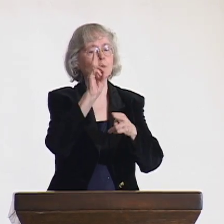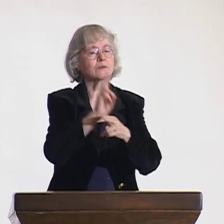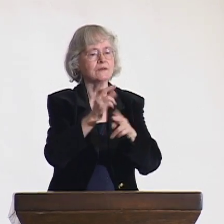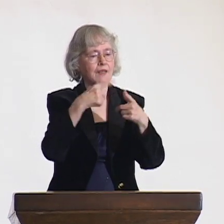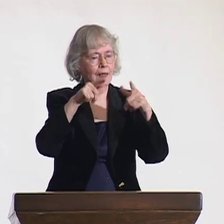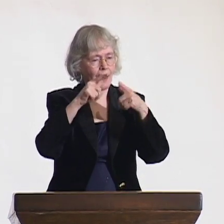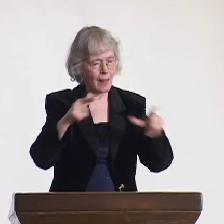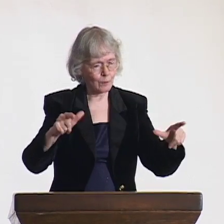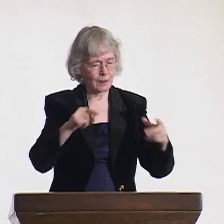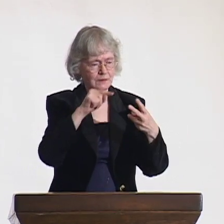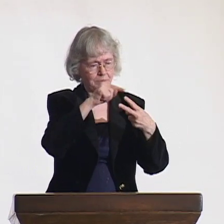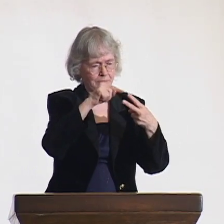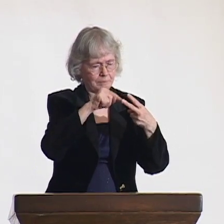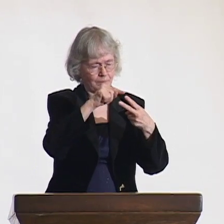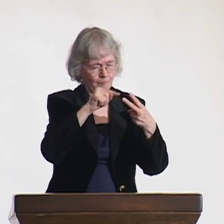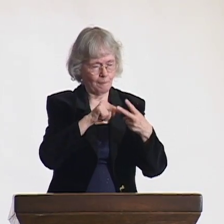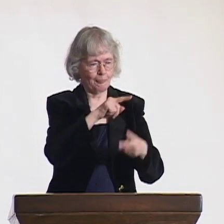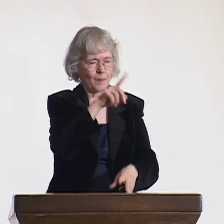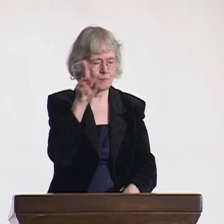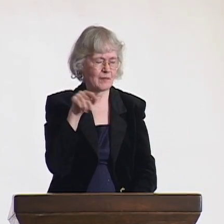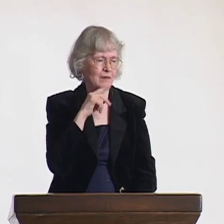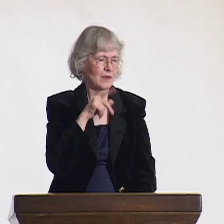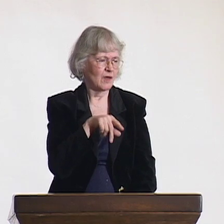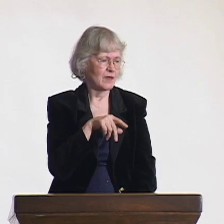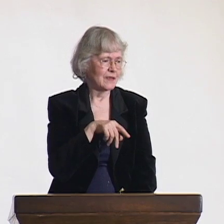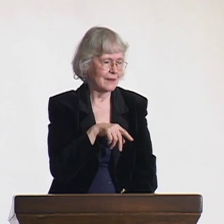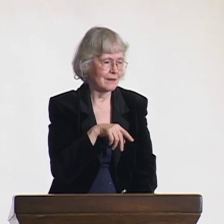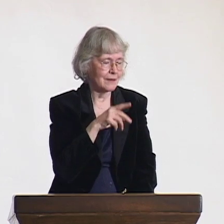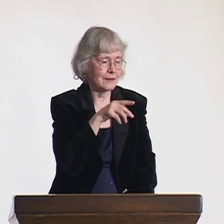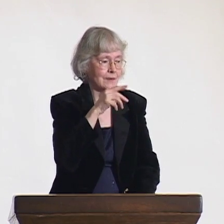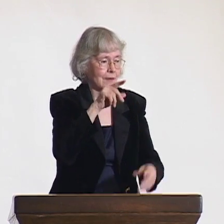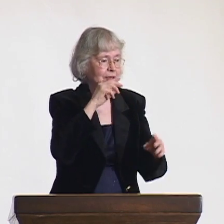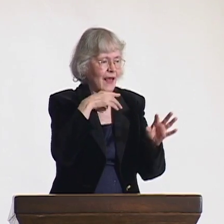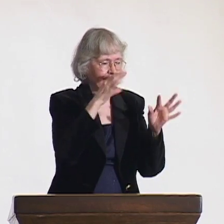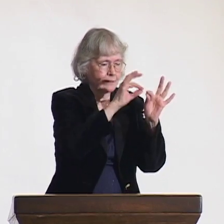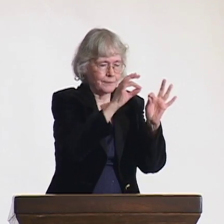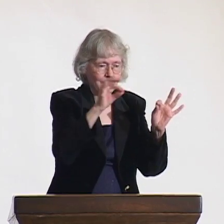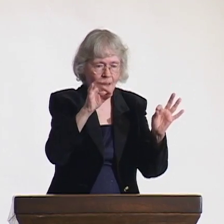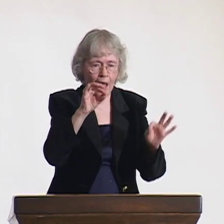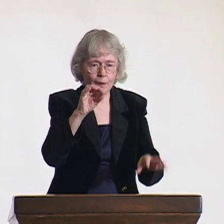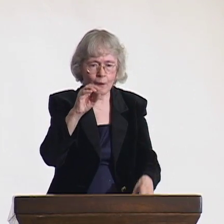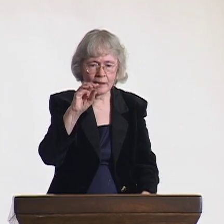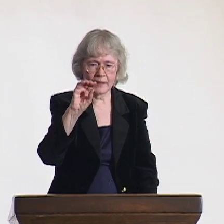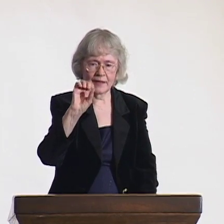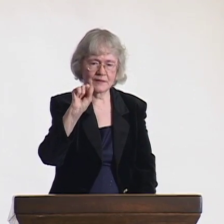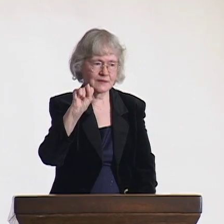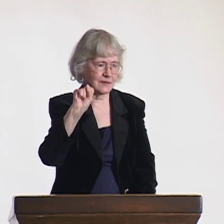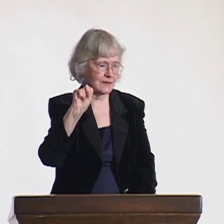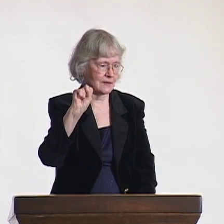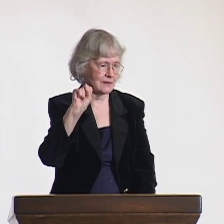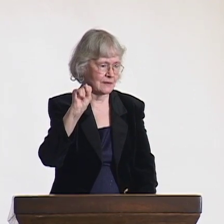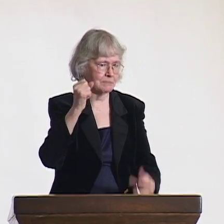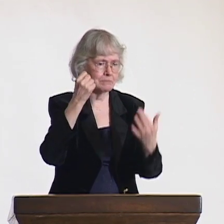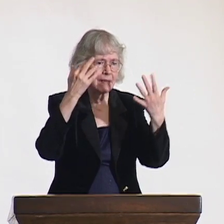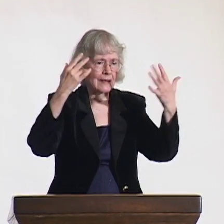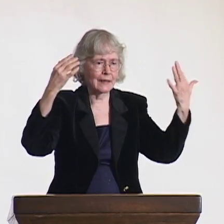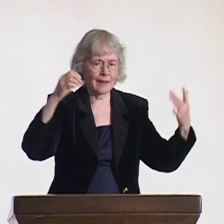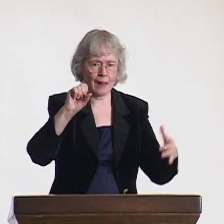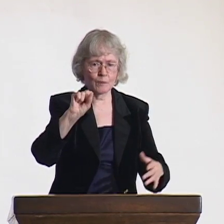that would enforce the promotion. We were supporting many languages, both spoken and signed.